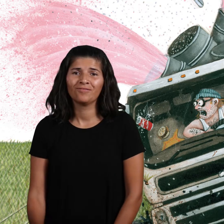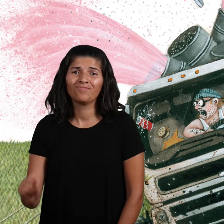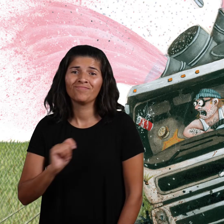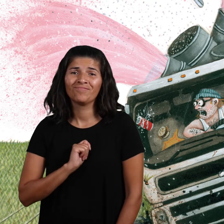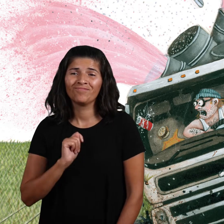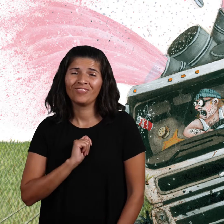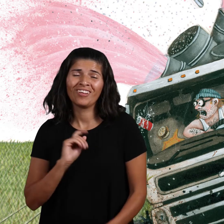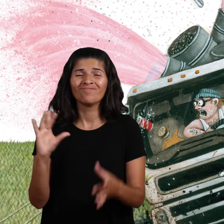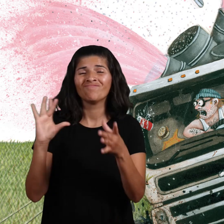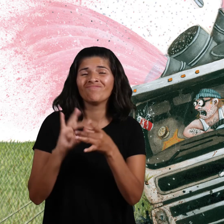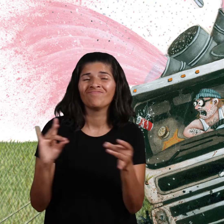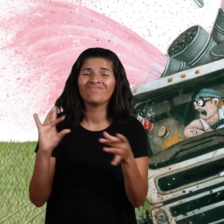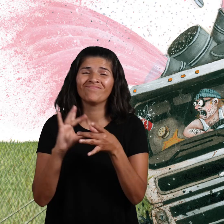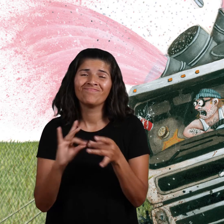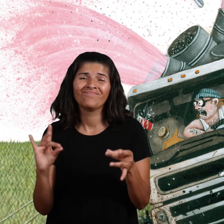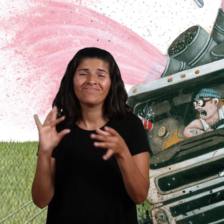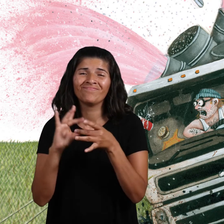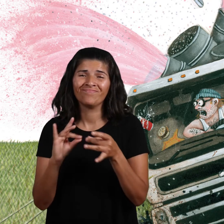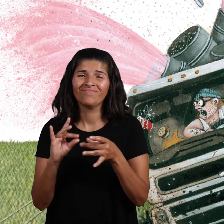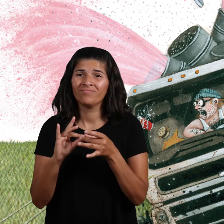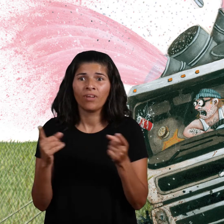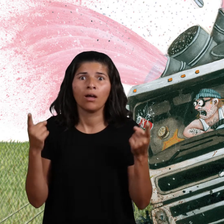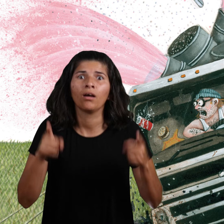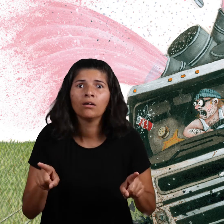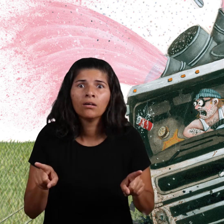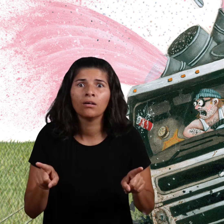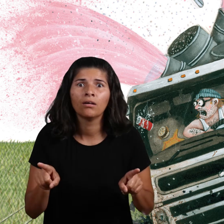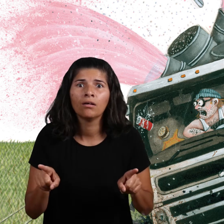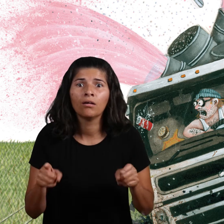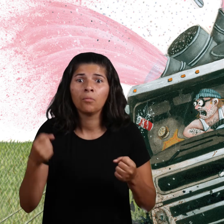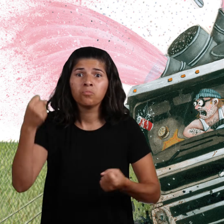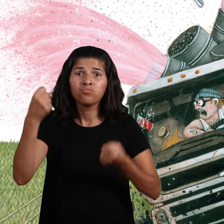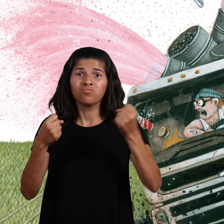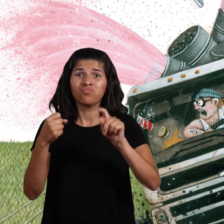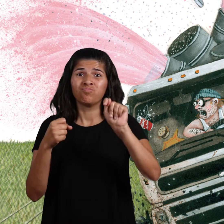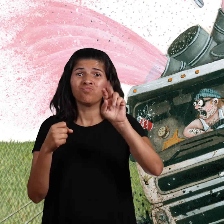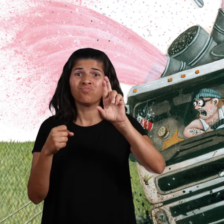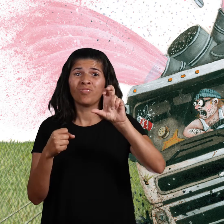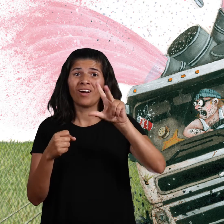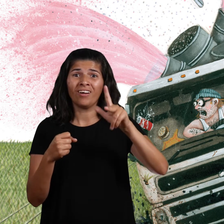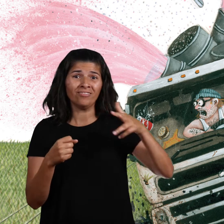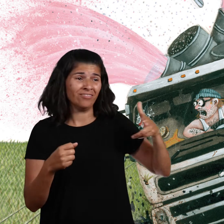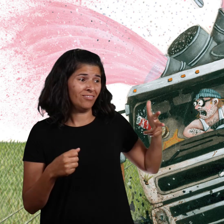Well, as she did, a truck drove by.